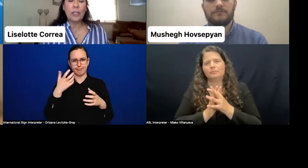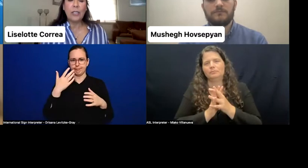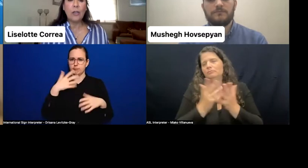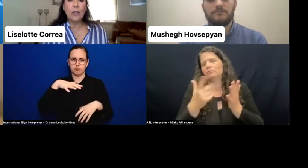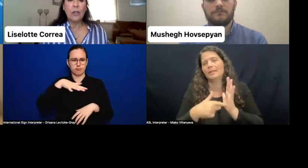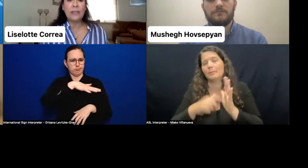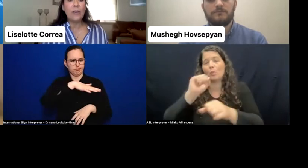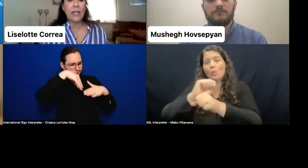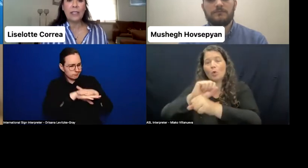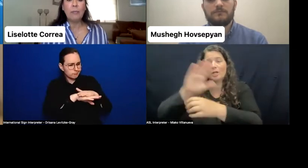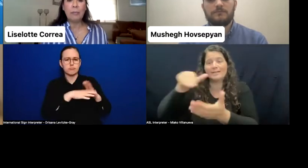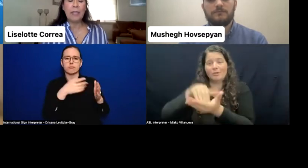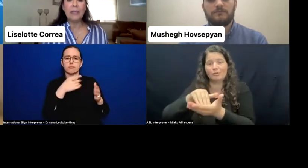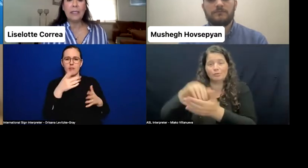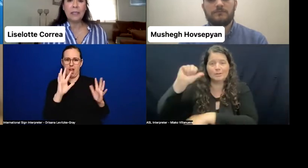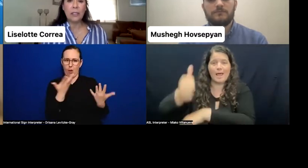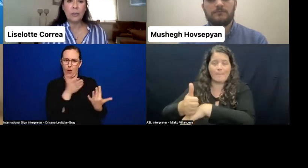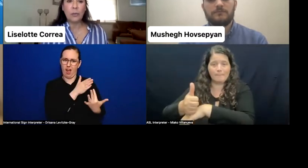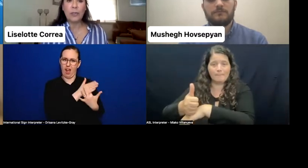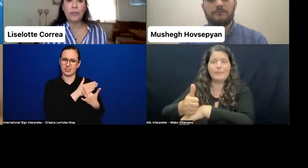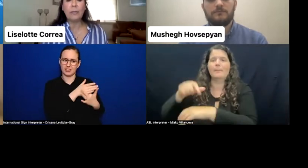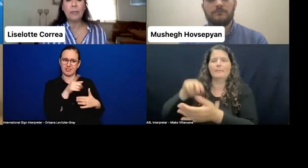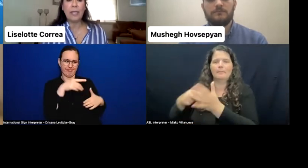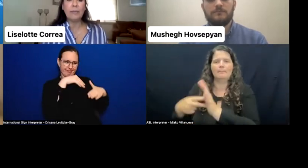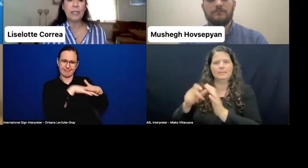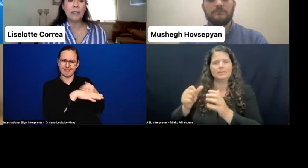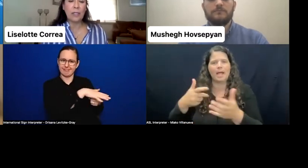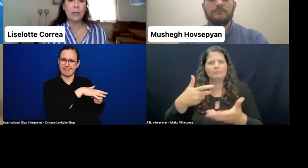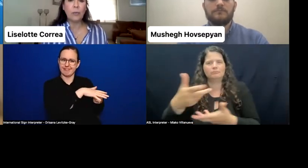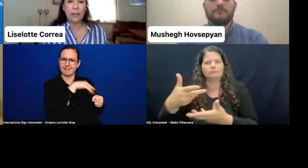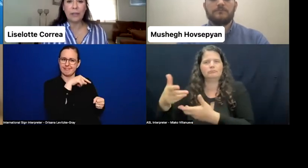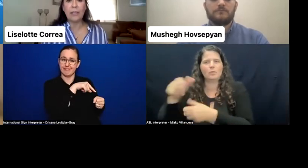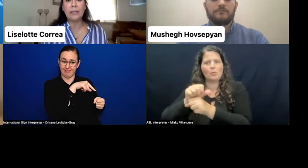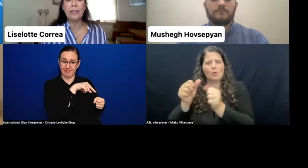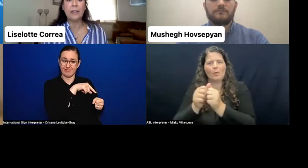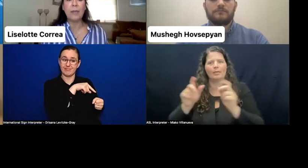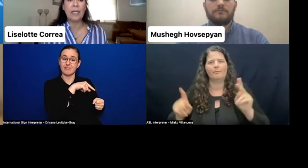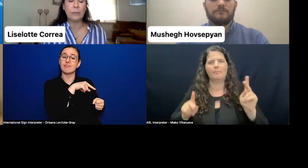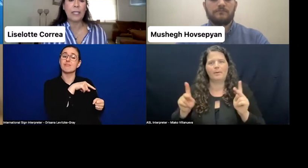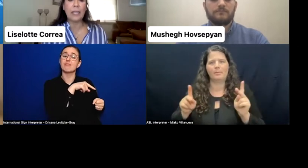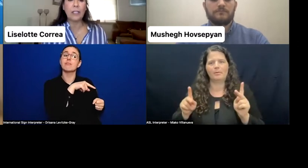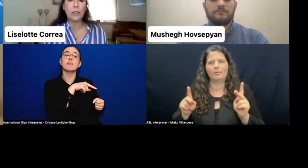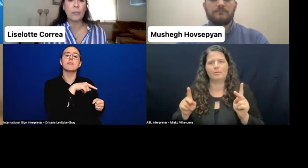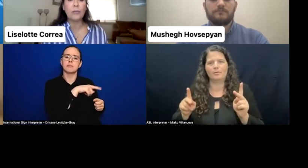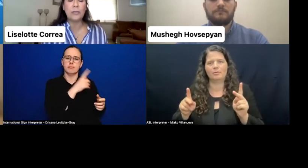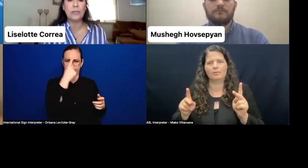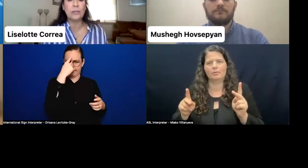in order to integrate, implement, and execute within their management and human resources